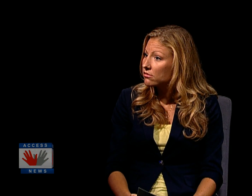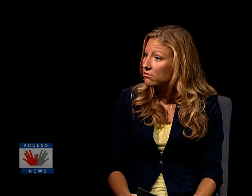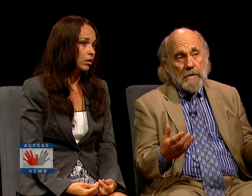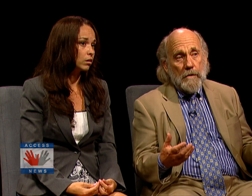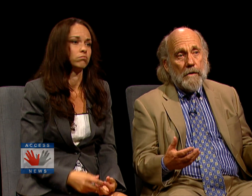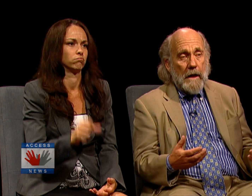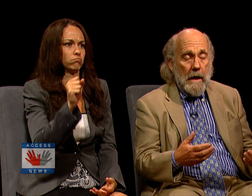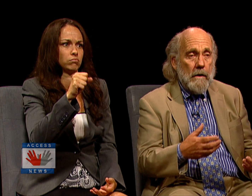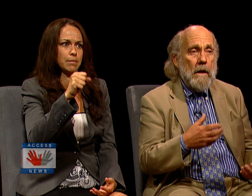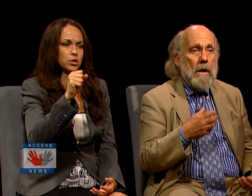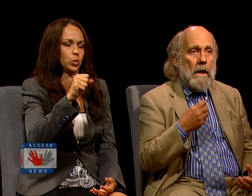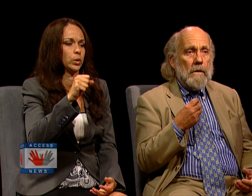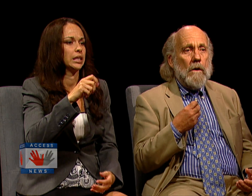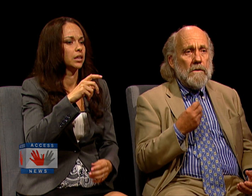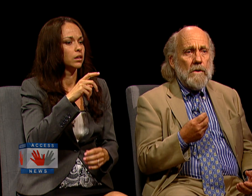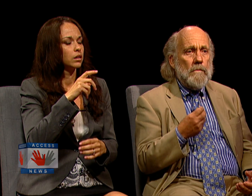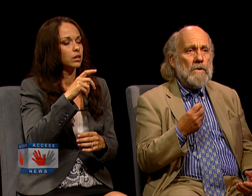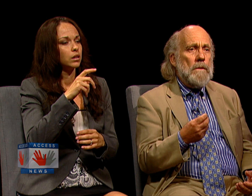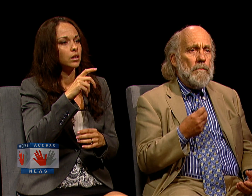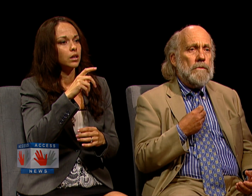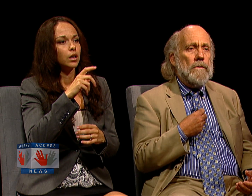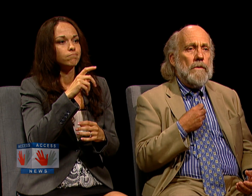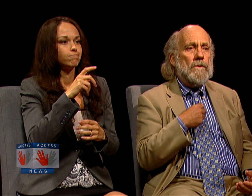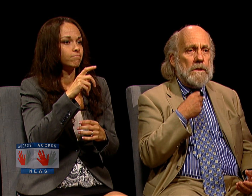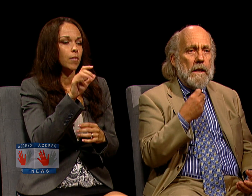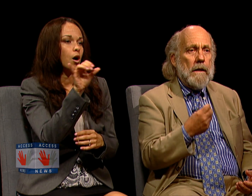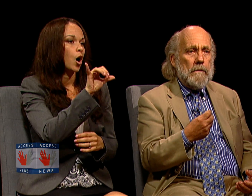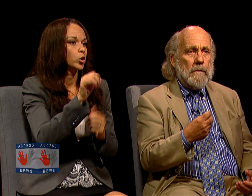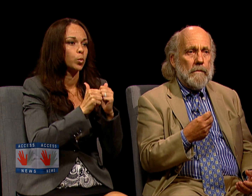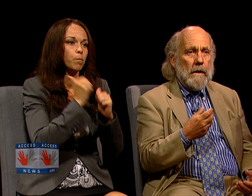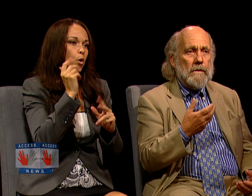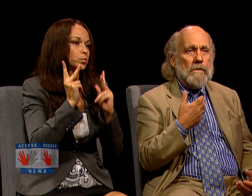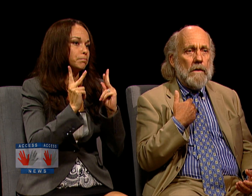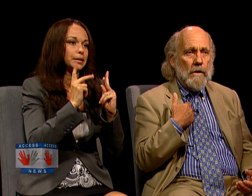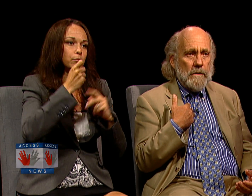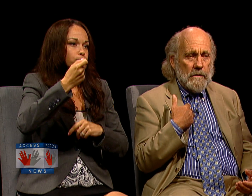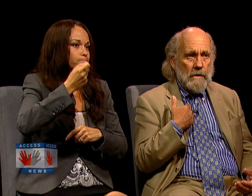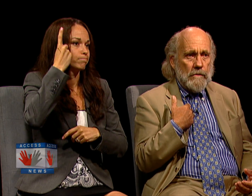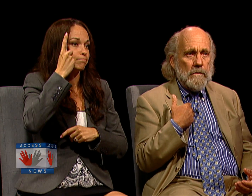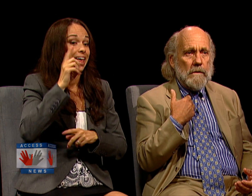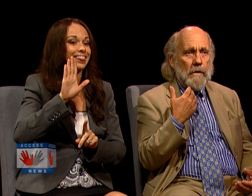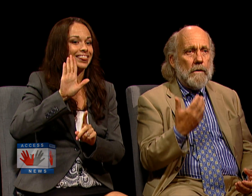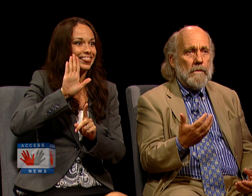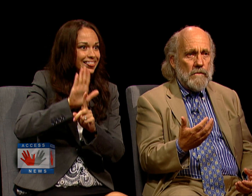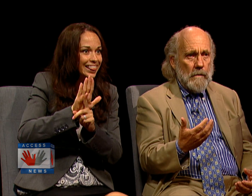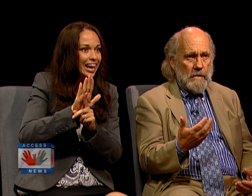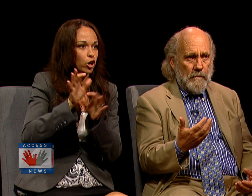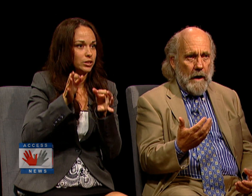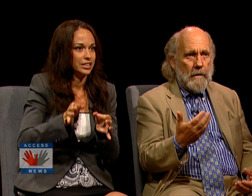ABSOLUTELY. AND ALSO MOST PEOPLE DON'T UNDERSTAND THAT IT'S THEIR DECISIONS AND THEIR CONSUMPTIVE PATTERNS